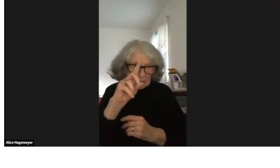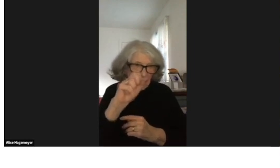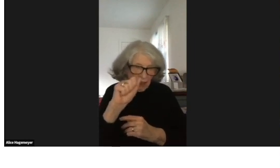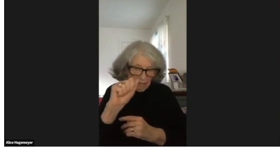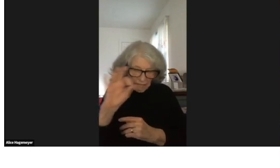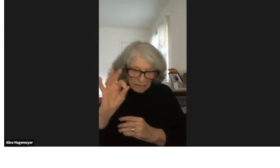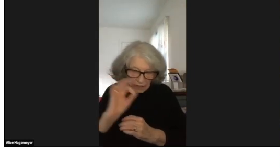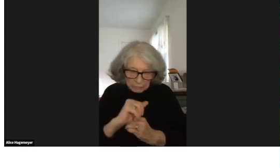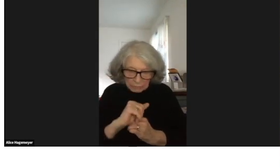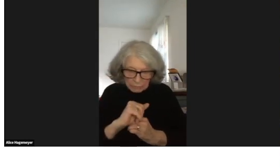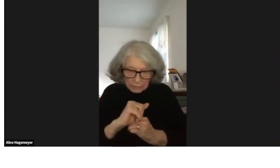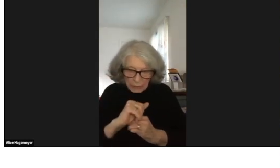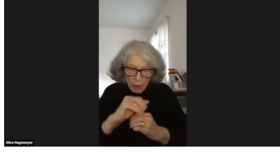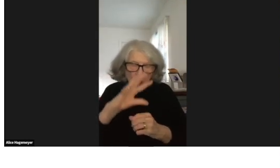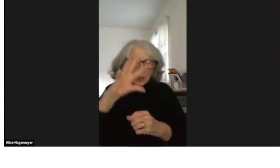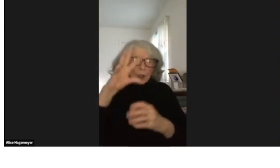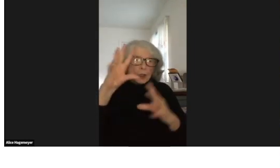An adjective is deaf.